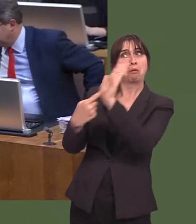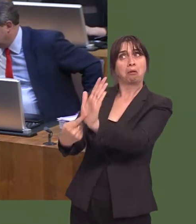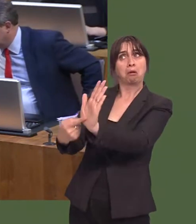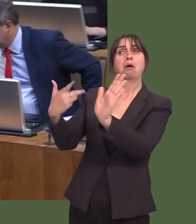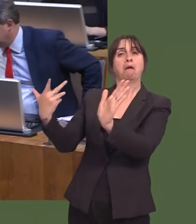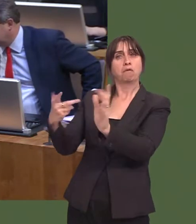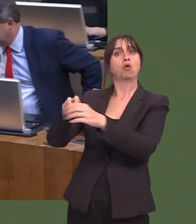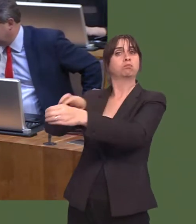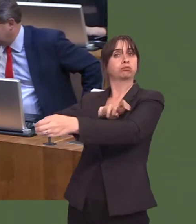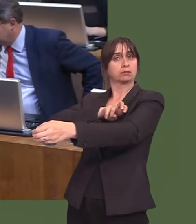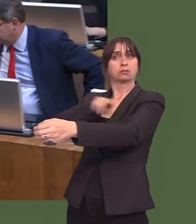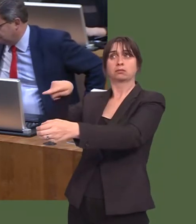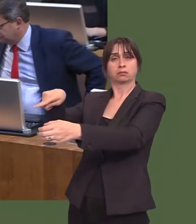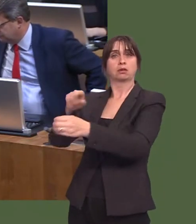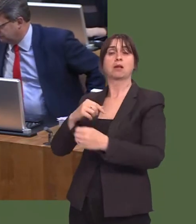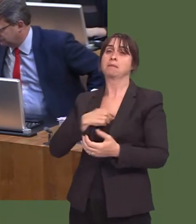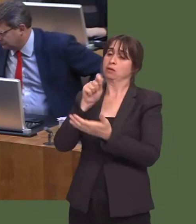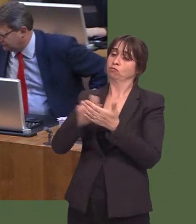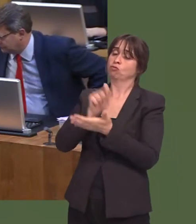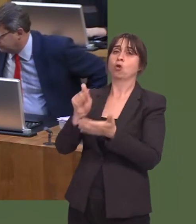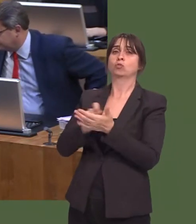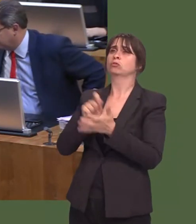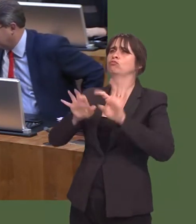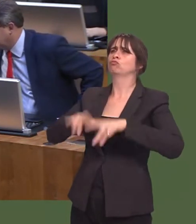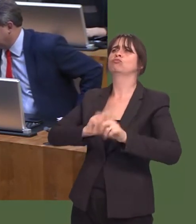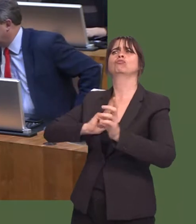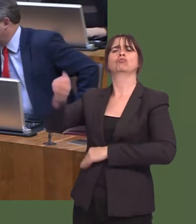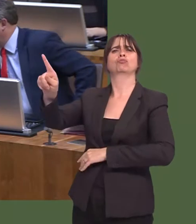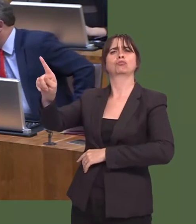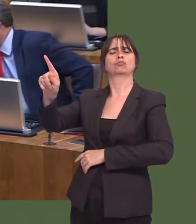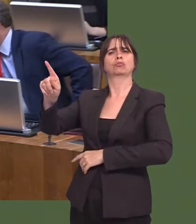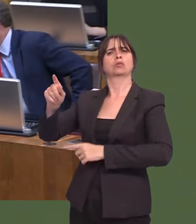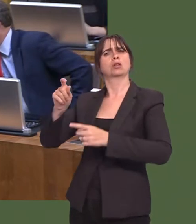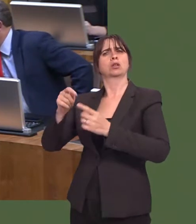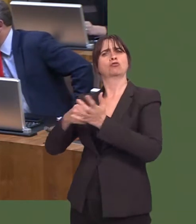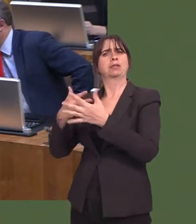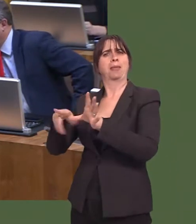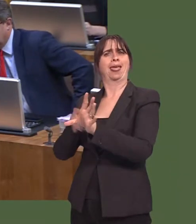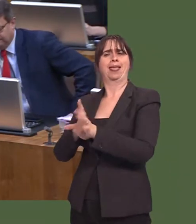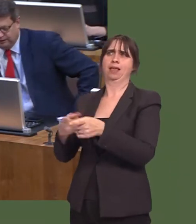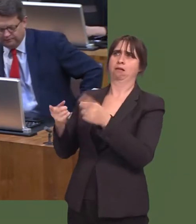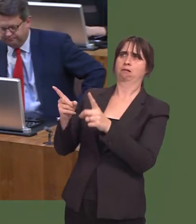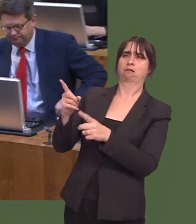I have today written to the Prime Minister, reminding her that it takes more than words when it comes to seeking engagement with the devolved Governments.